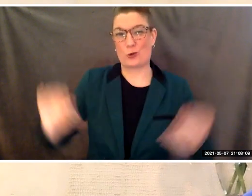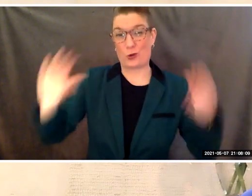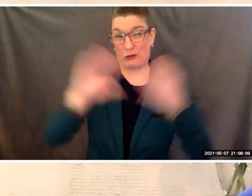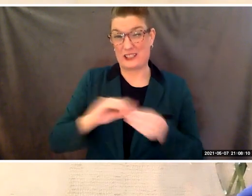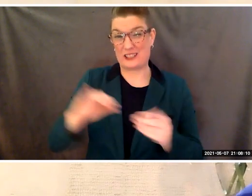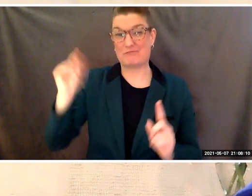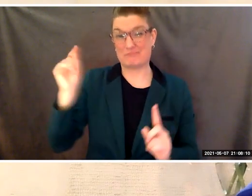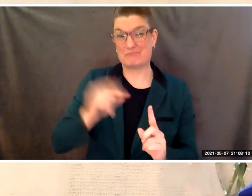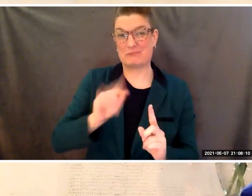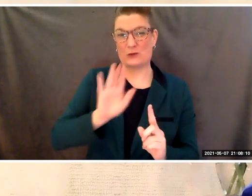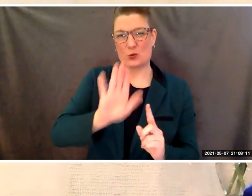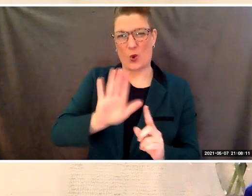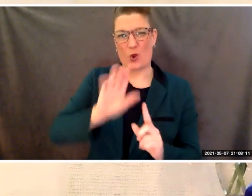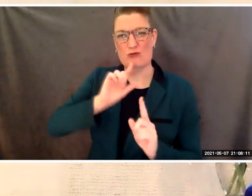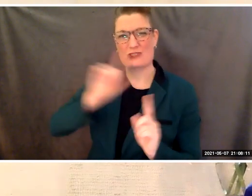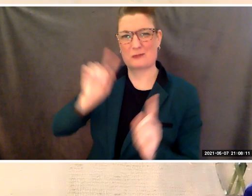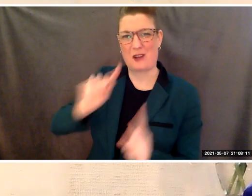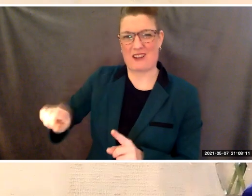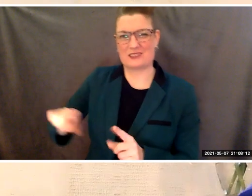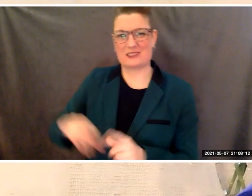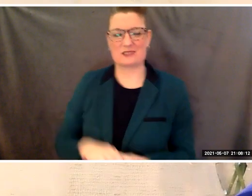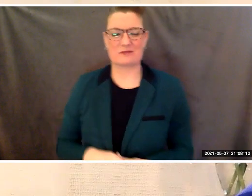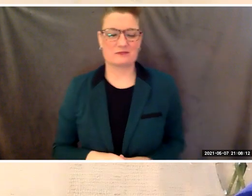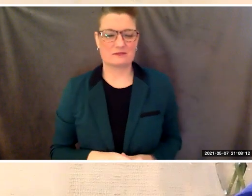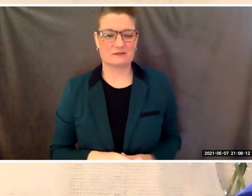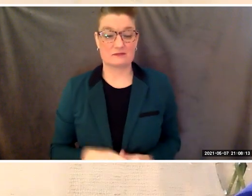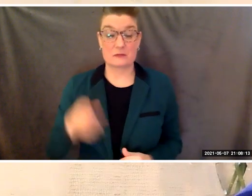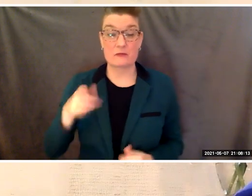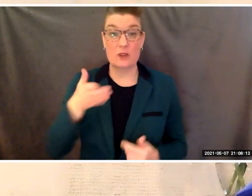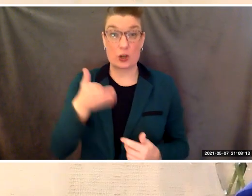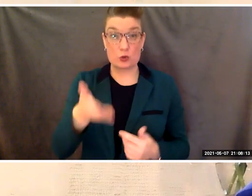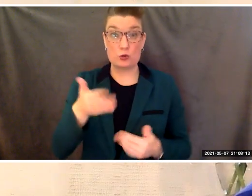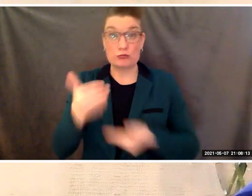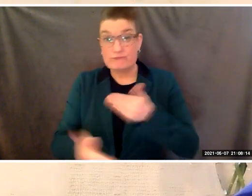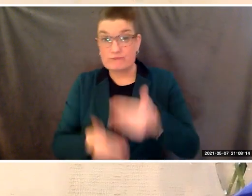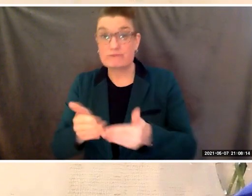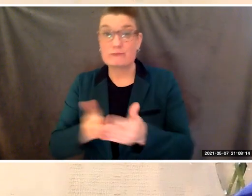As you move on in the journey of life, class of 2021